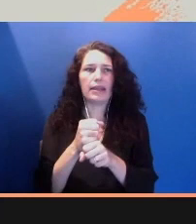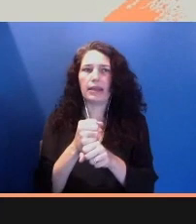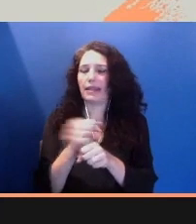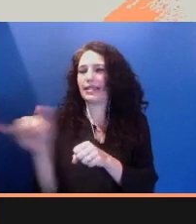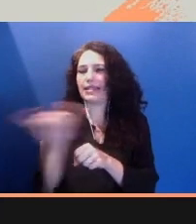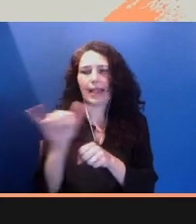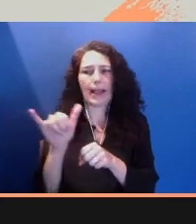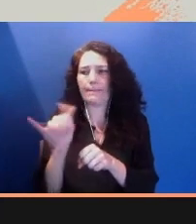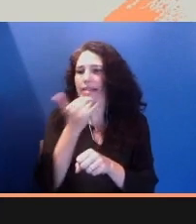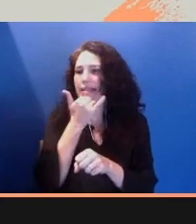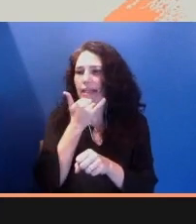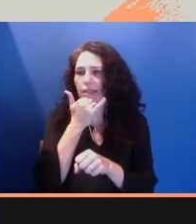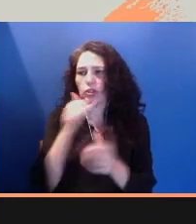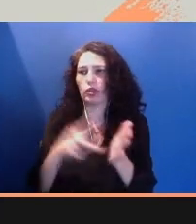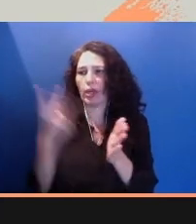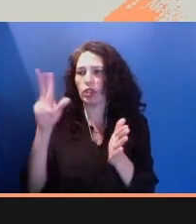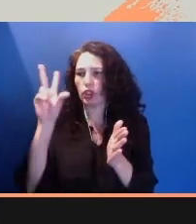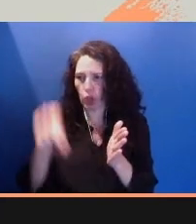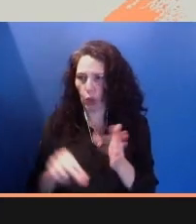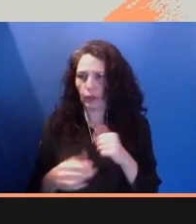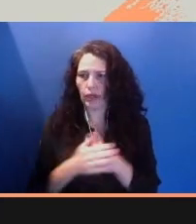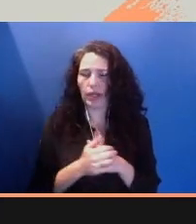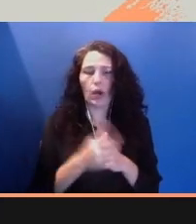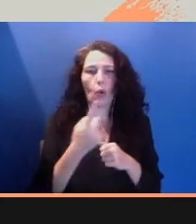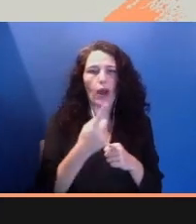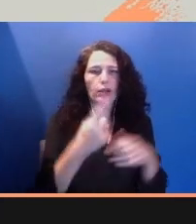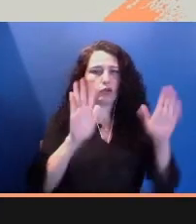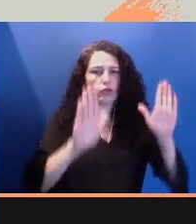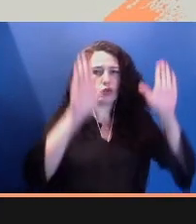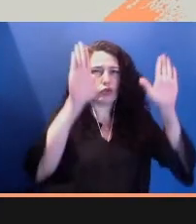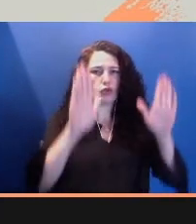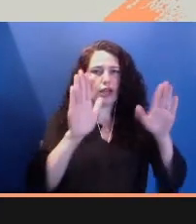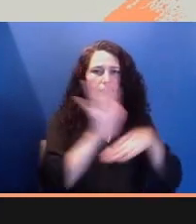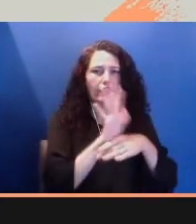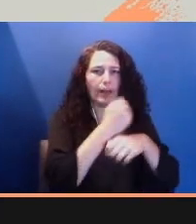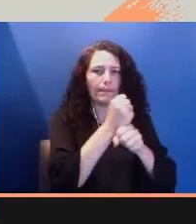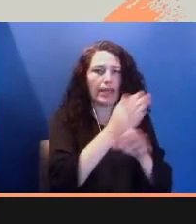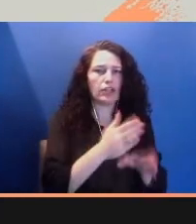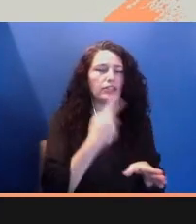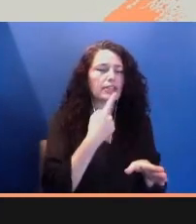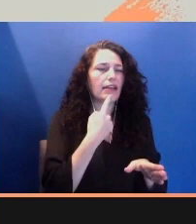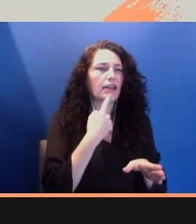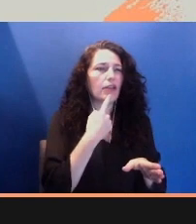once said, the role of the artist is never to look away.